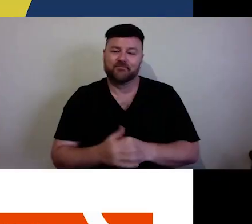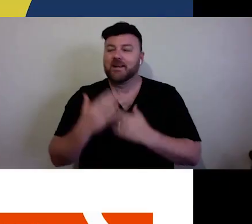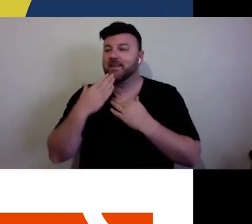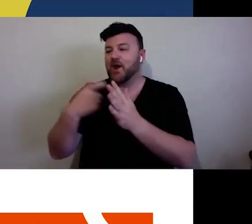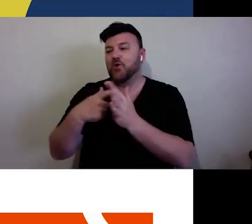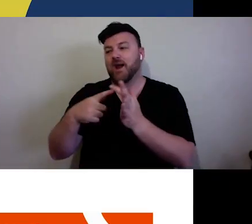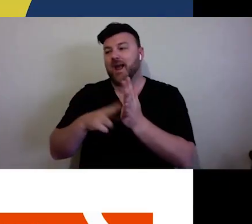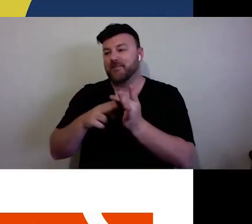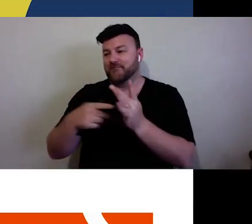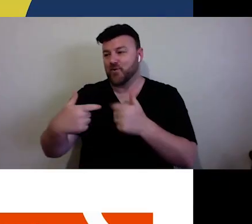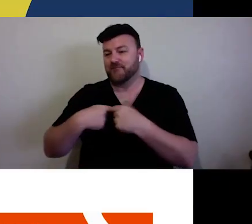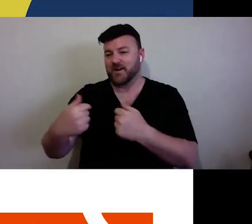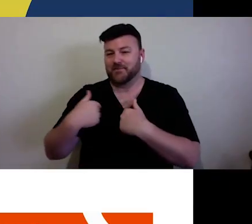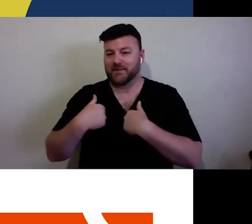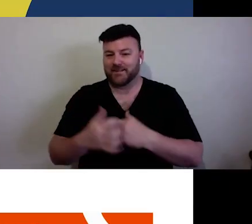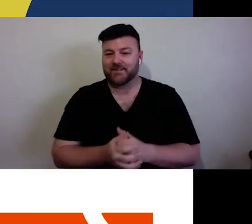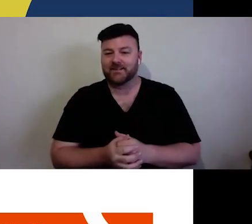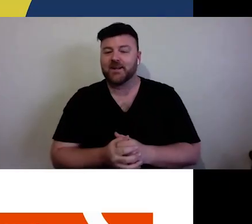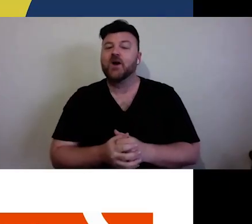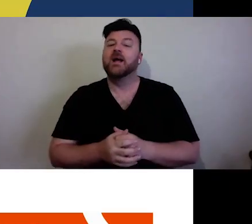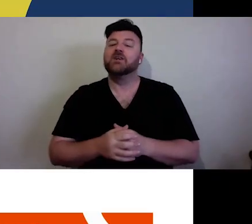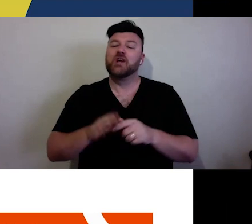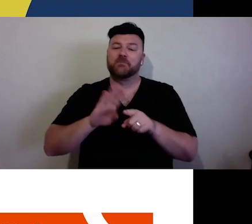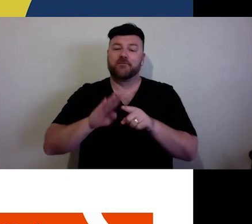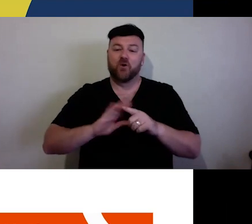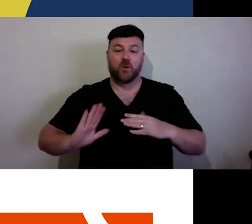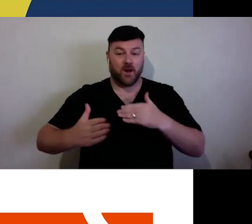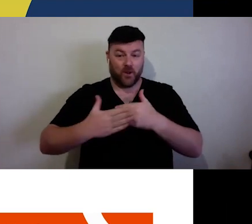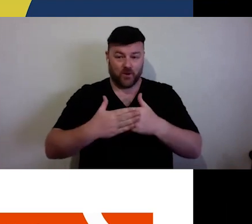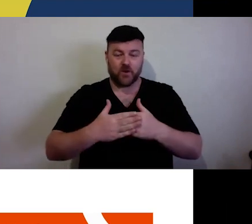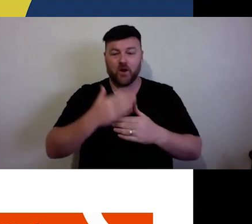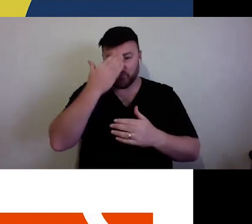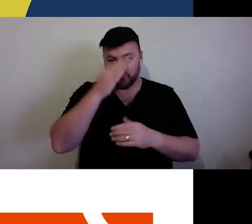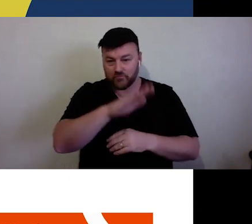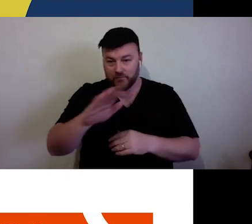Listen, just before we go, just a quick reminder - tomorrow's session,